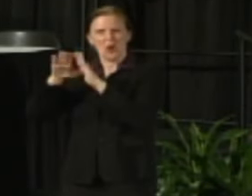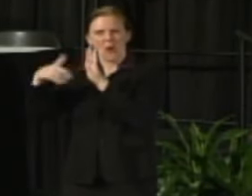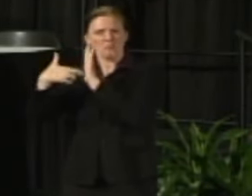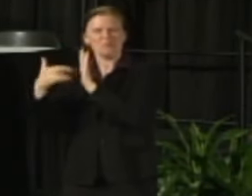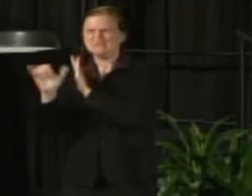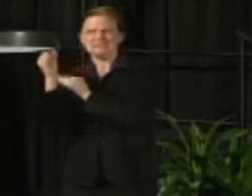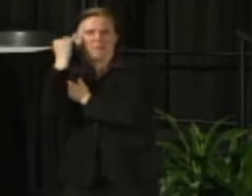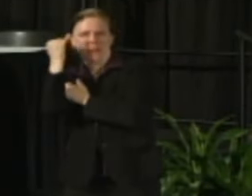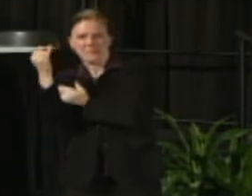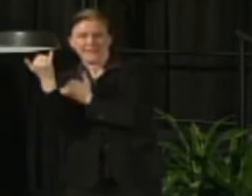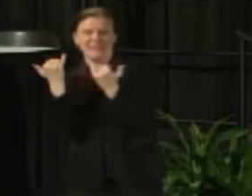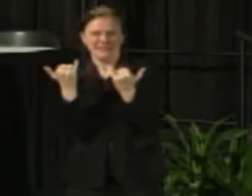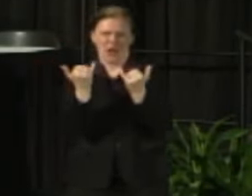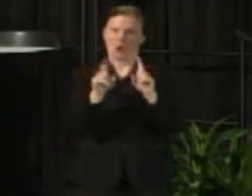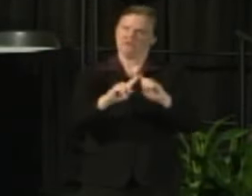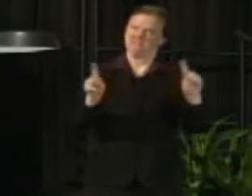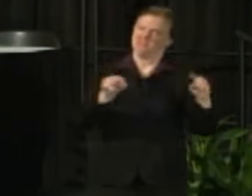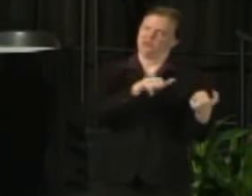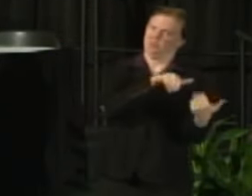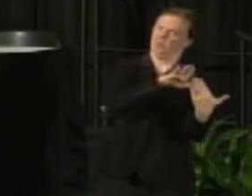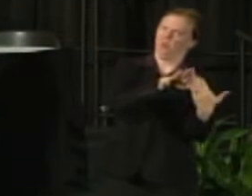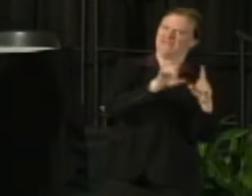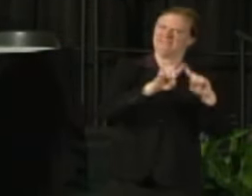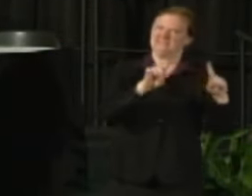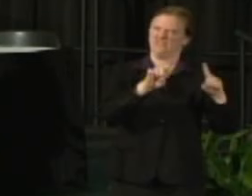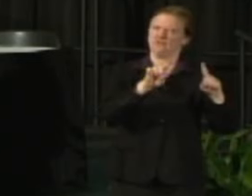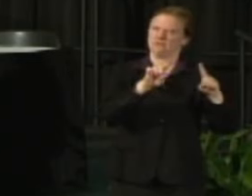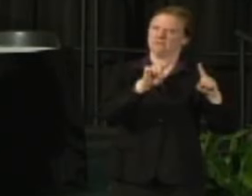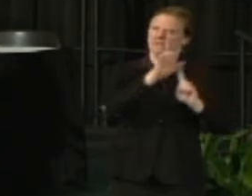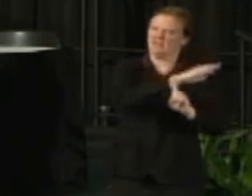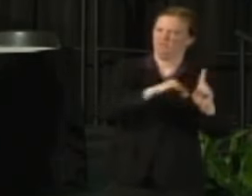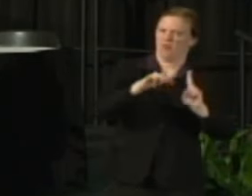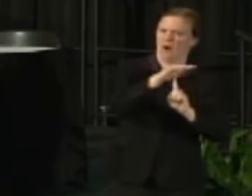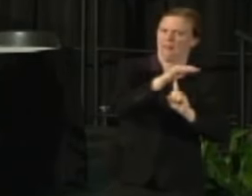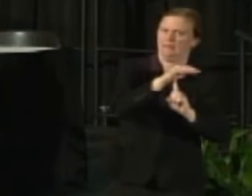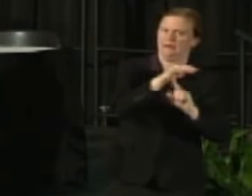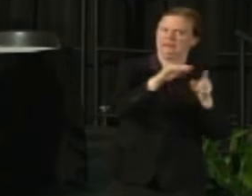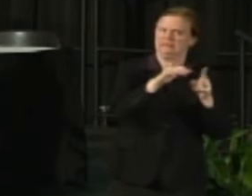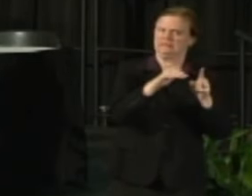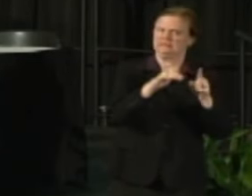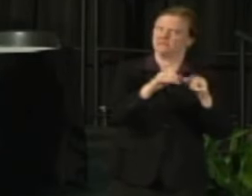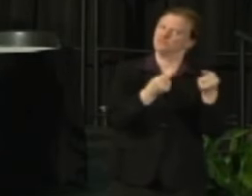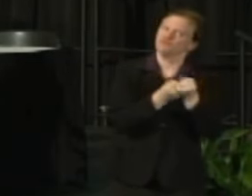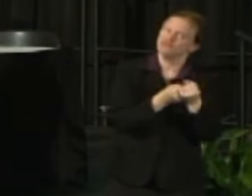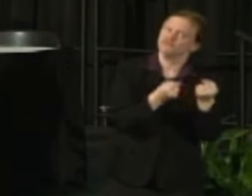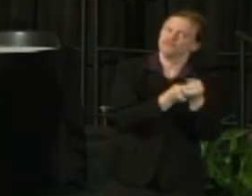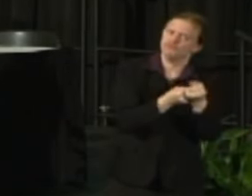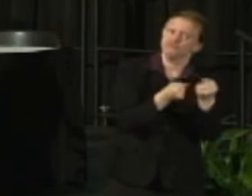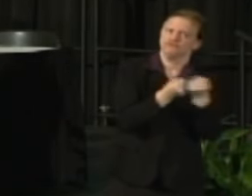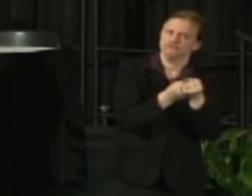but now it's in a very different context and that context of course is one of strident advocacy directly with the legislature.